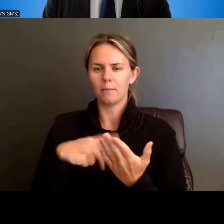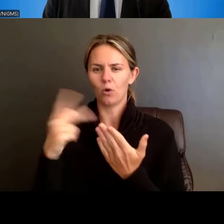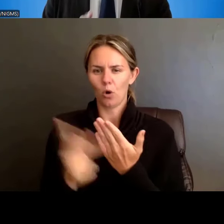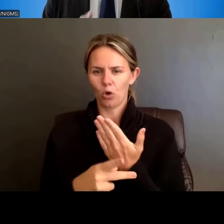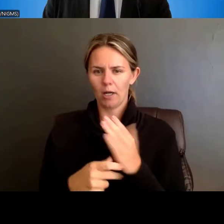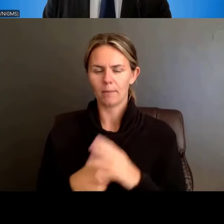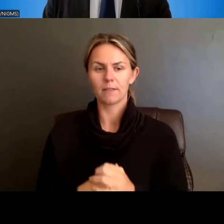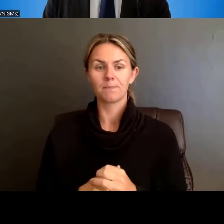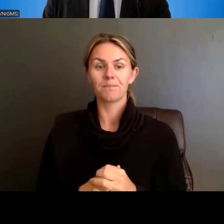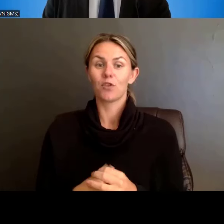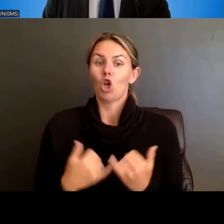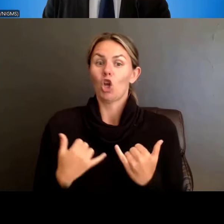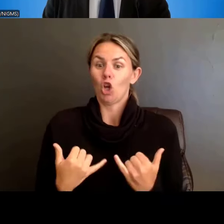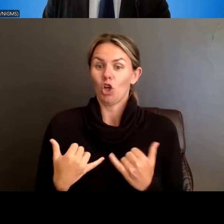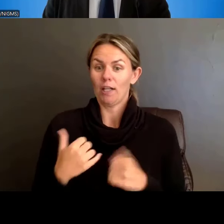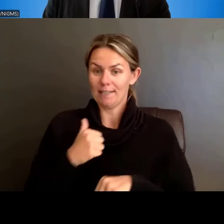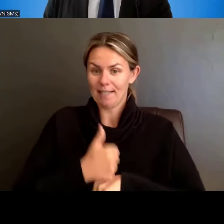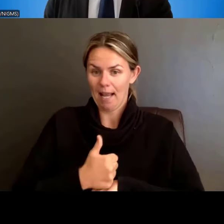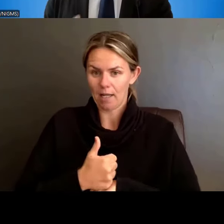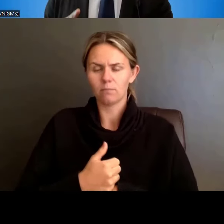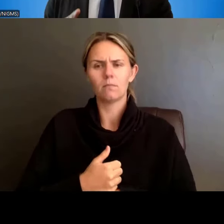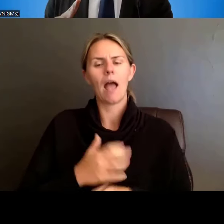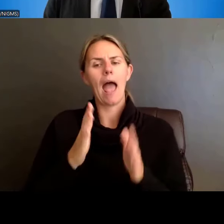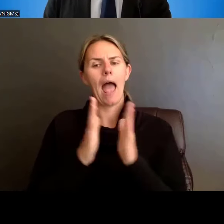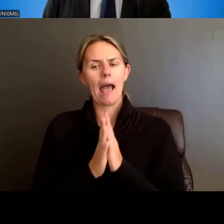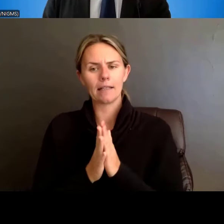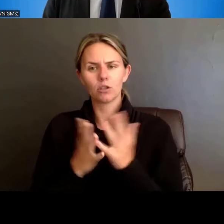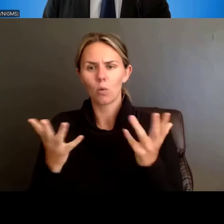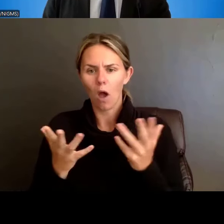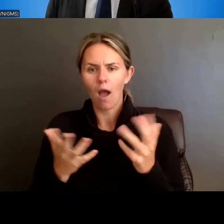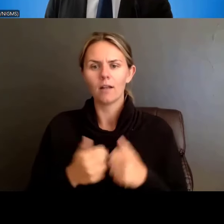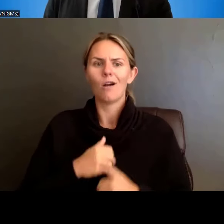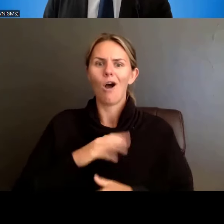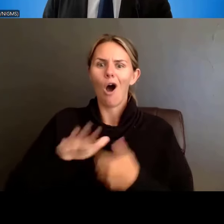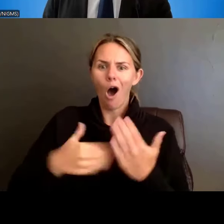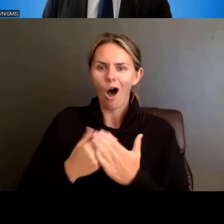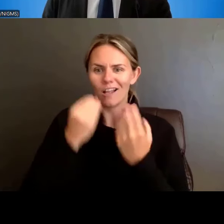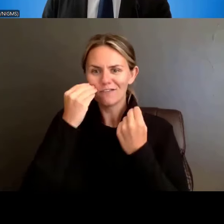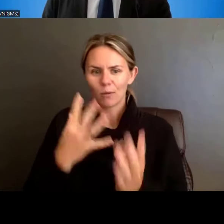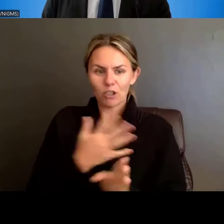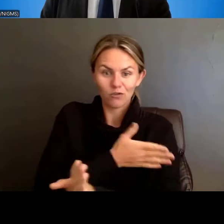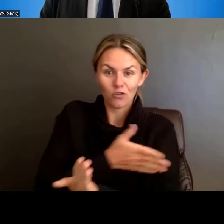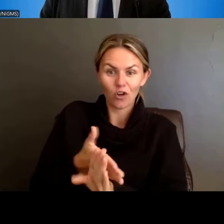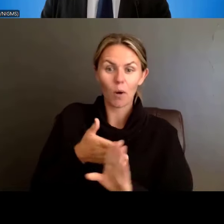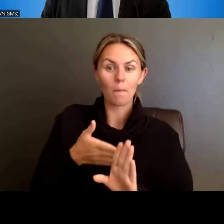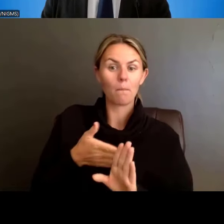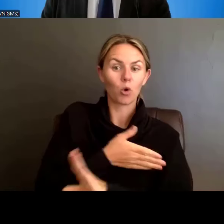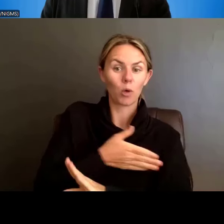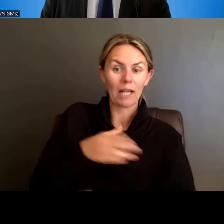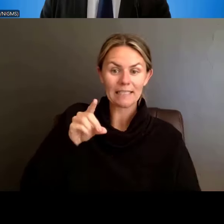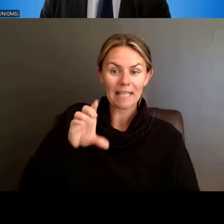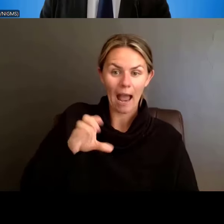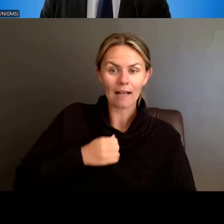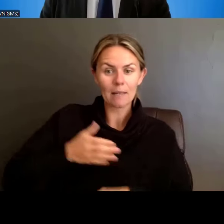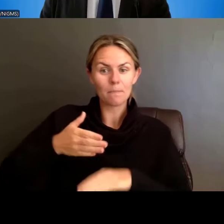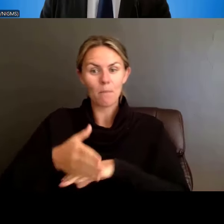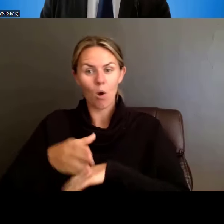you are asked to provide information on all the pre-doctorates and the post-doctorates, regardless of the training stage of the program.